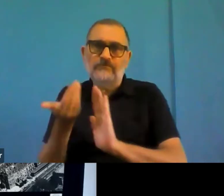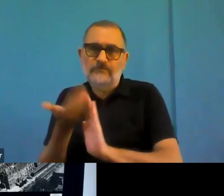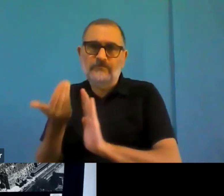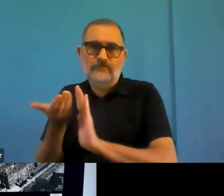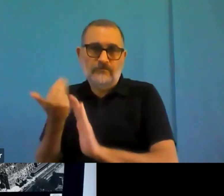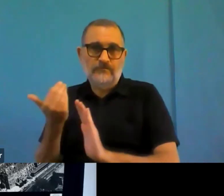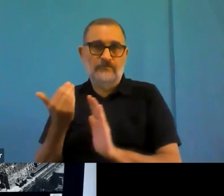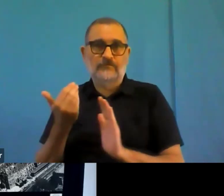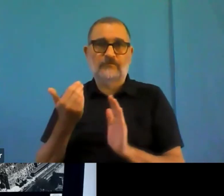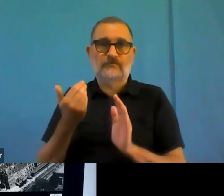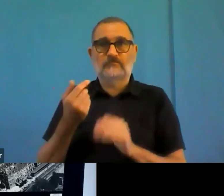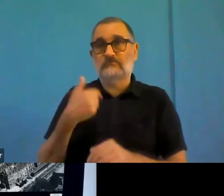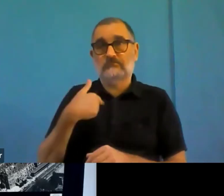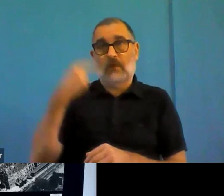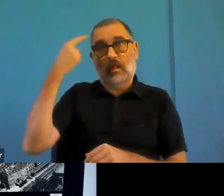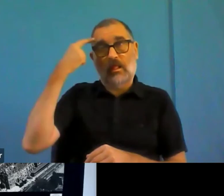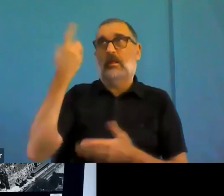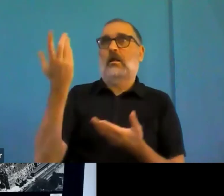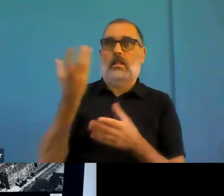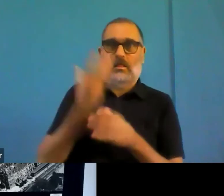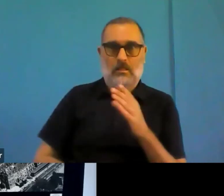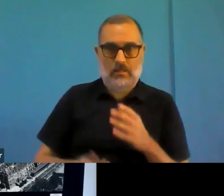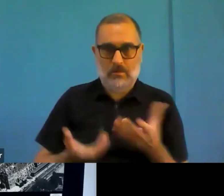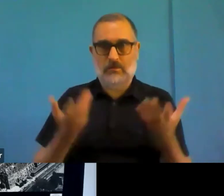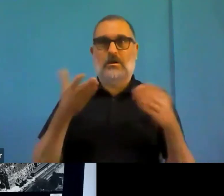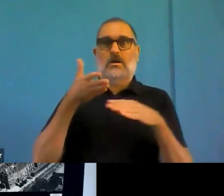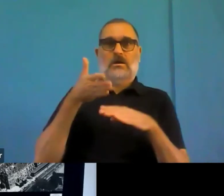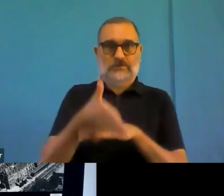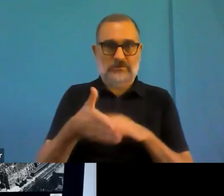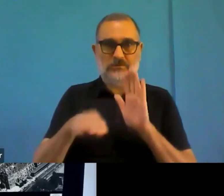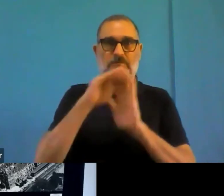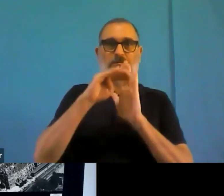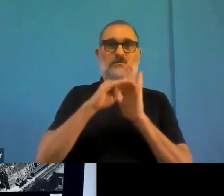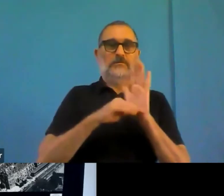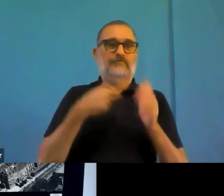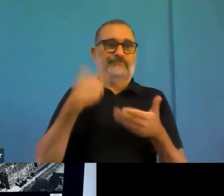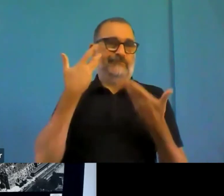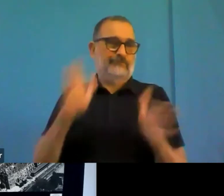So that's interesting. Yes, and this is also why sometimes, you know, it's a learning curve for us as well.